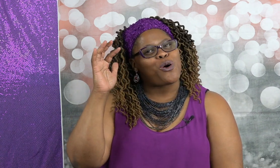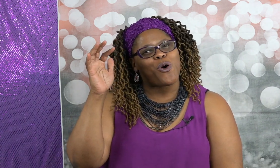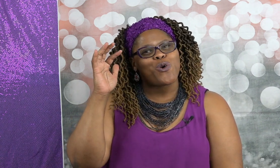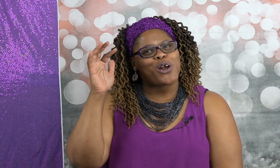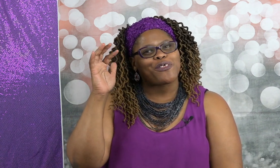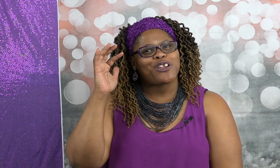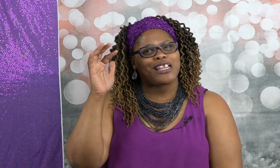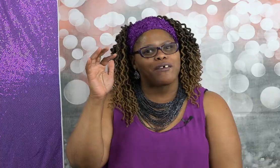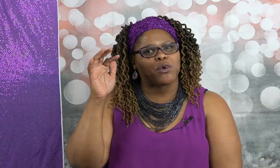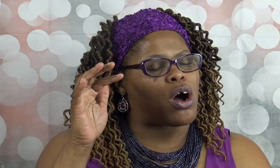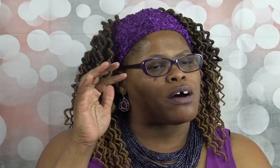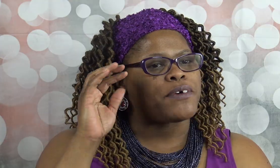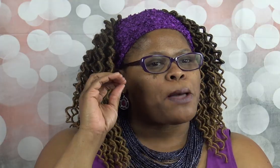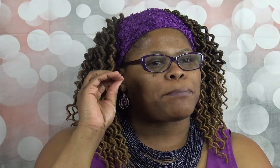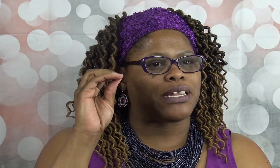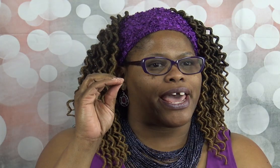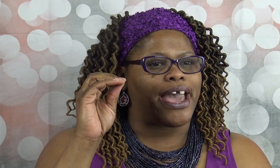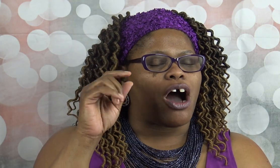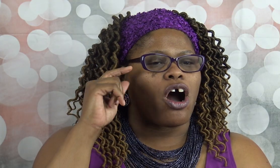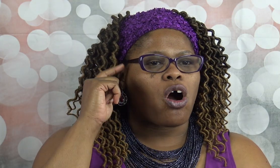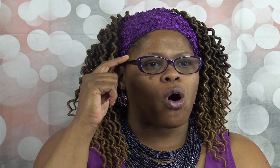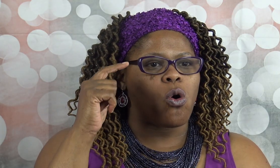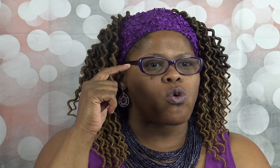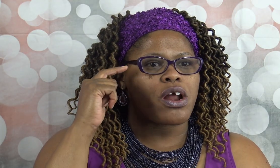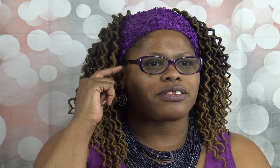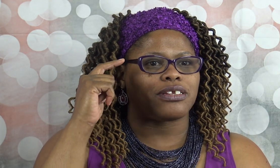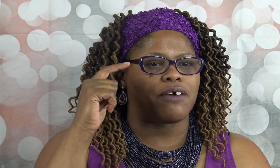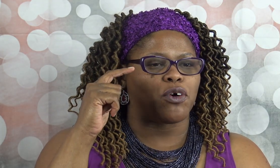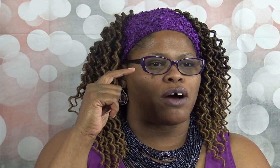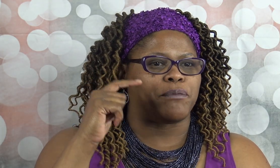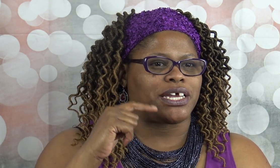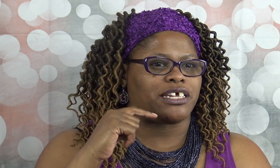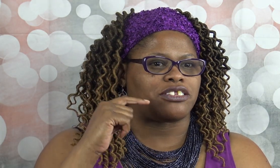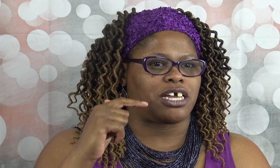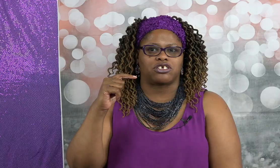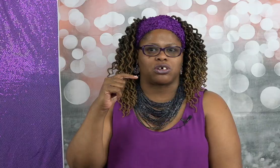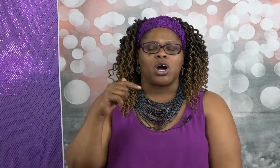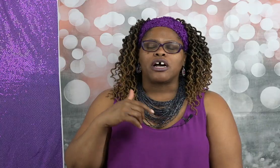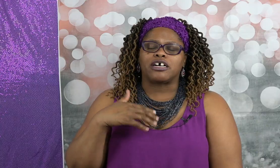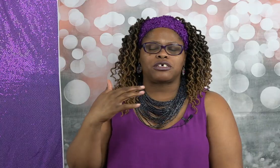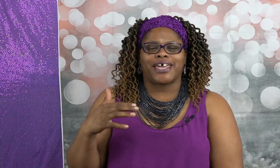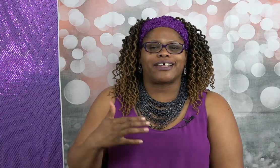nother level of play a whole nother level of being intentional cuz you can't